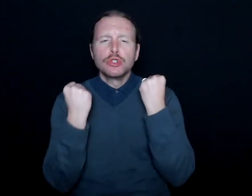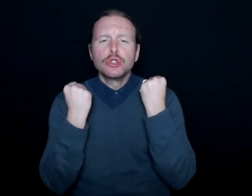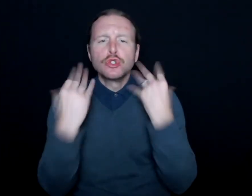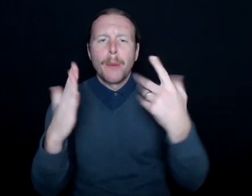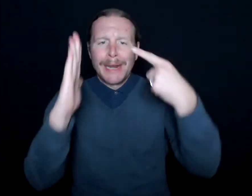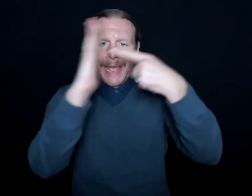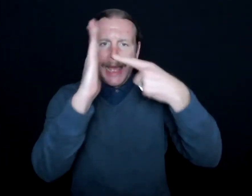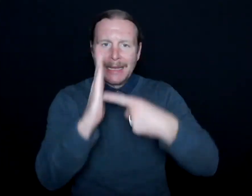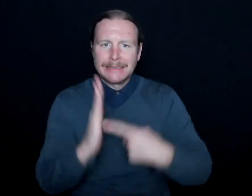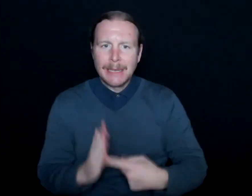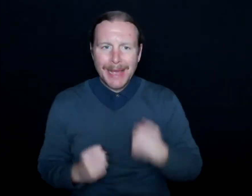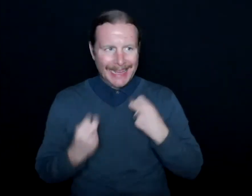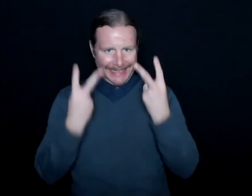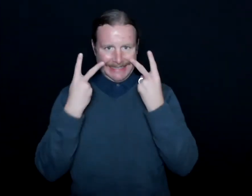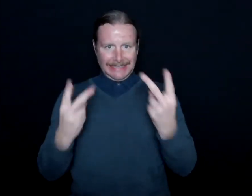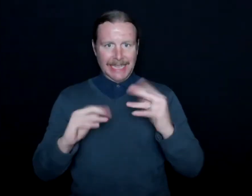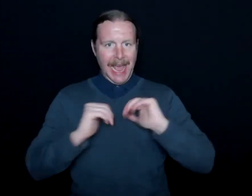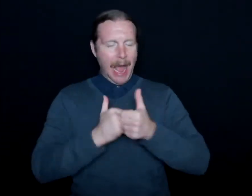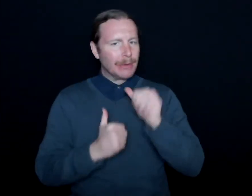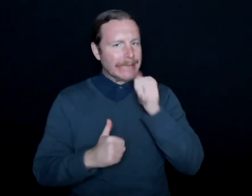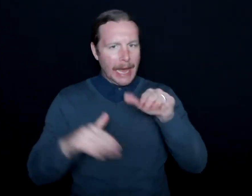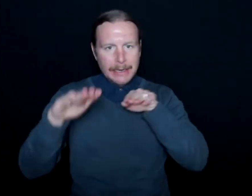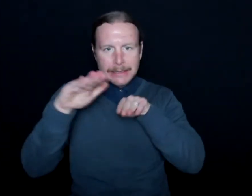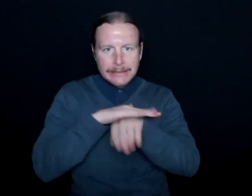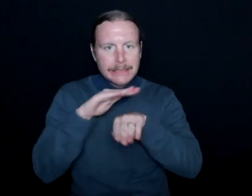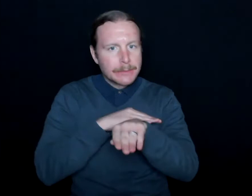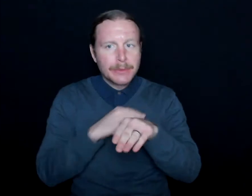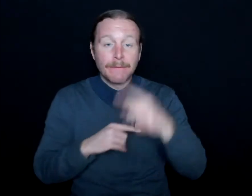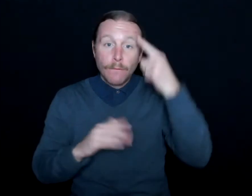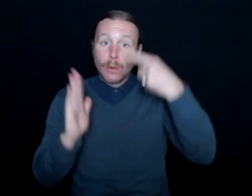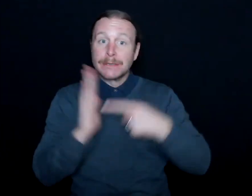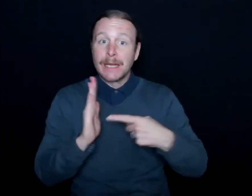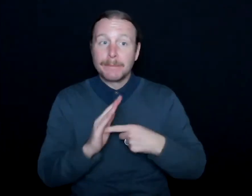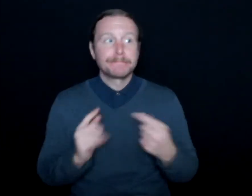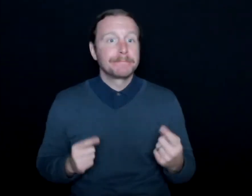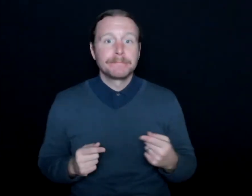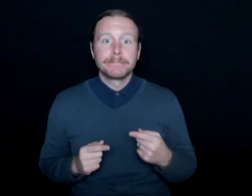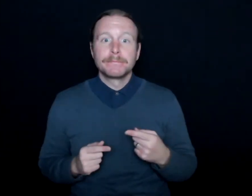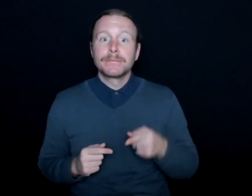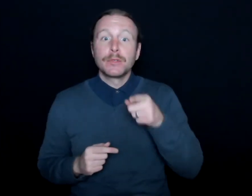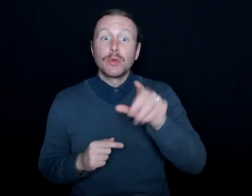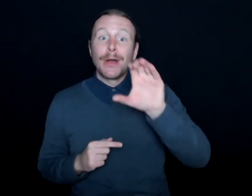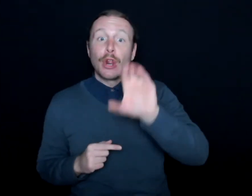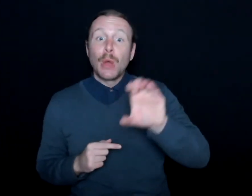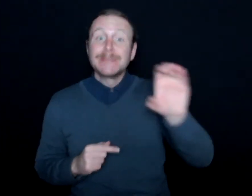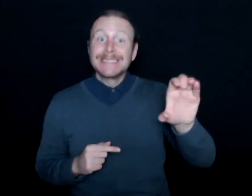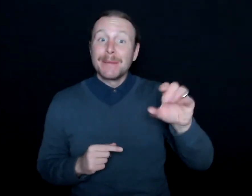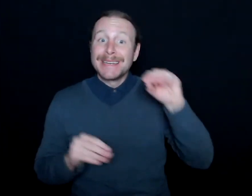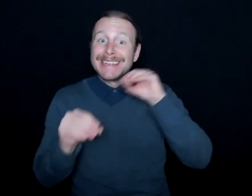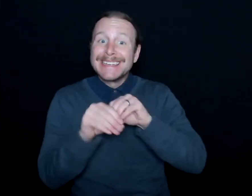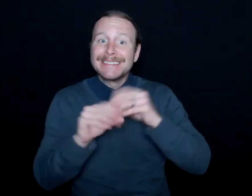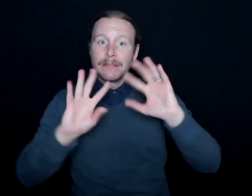that I can see of how inaccessible things are. For example, when you look at closed captions in arenas,